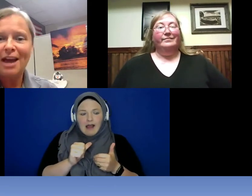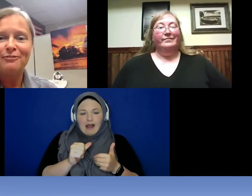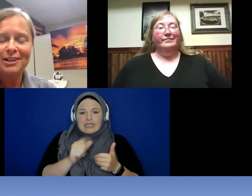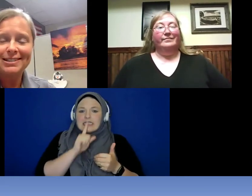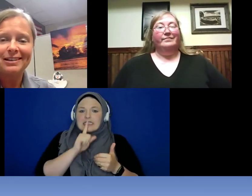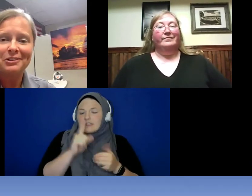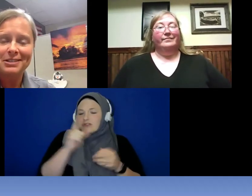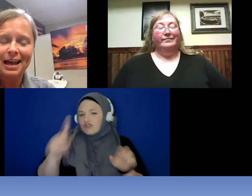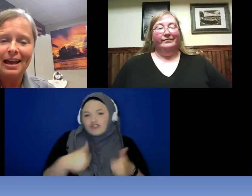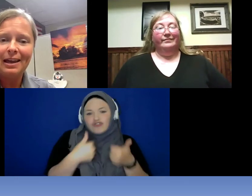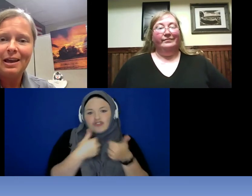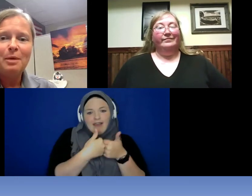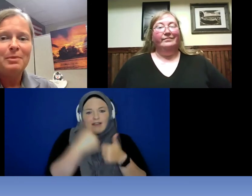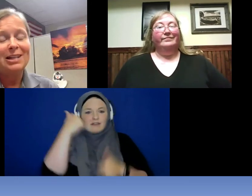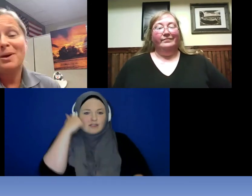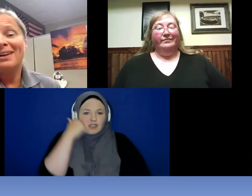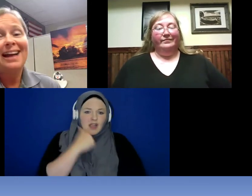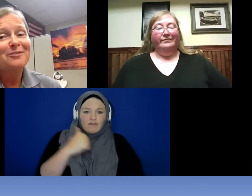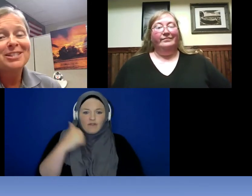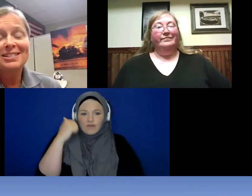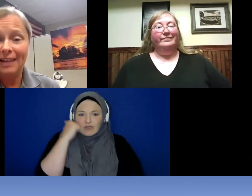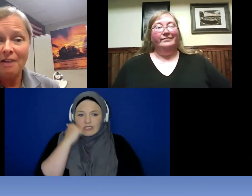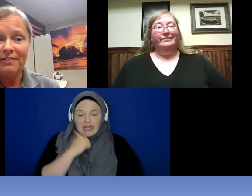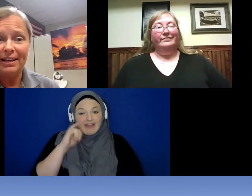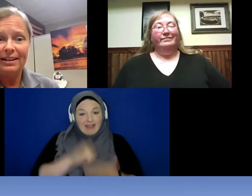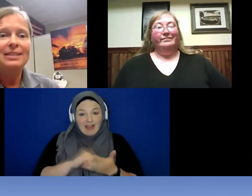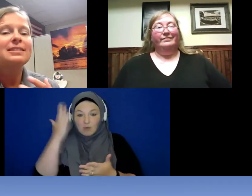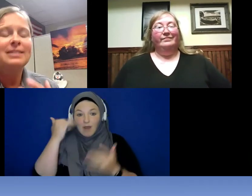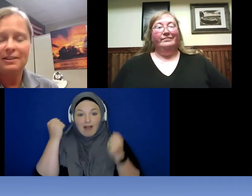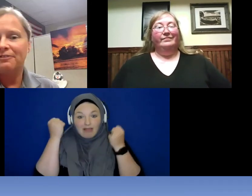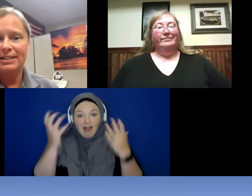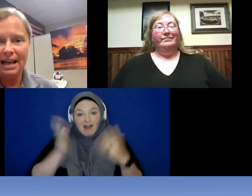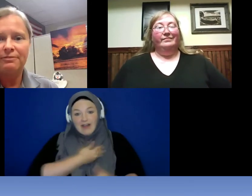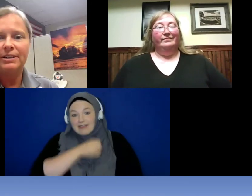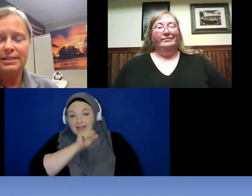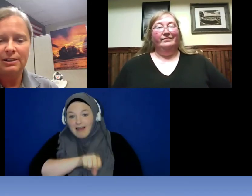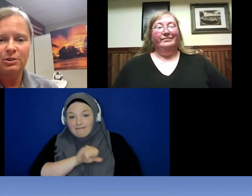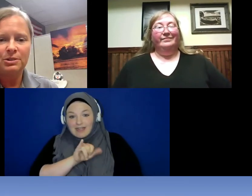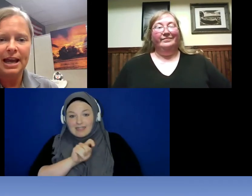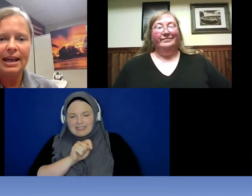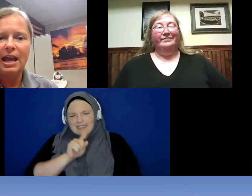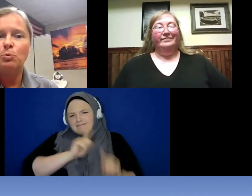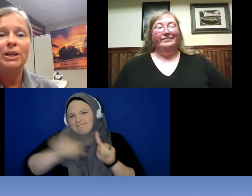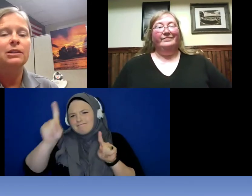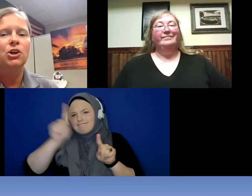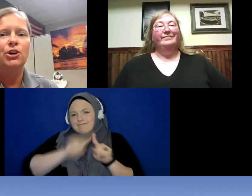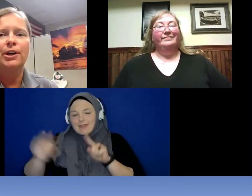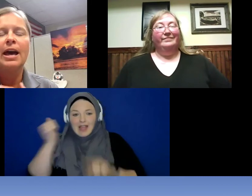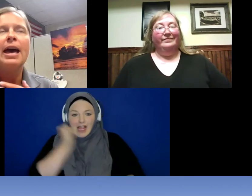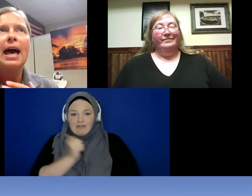every single day. That's why a lot of us love it. It's different every single day and we learn